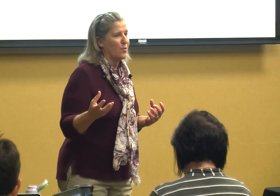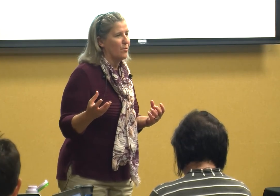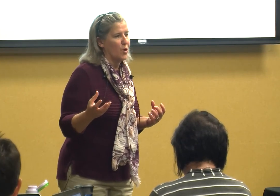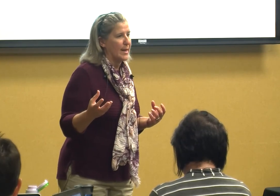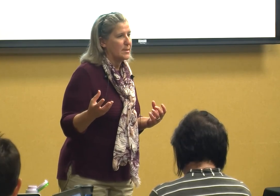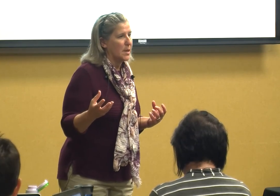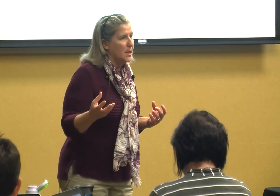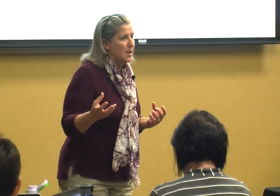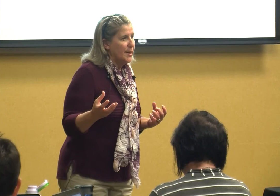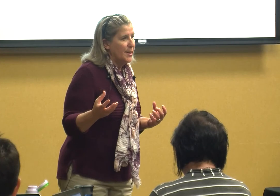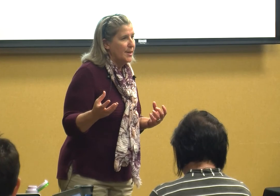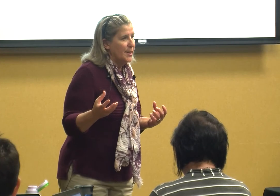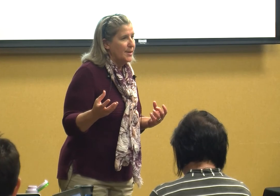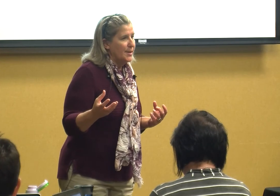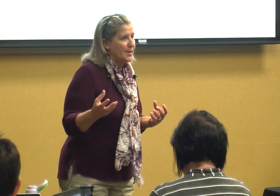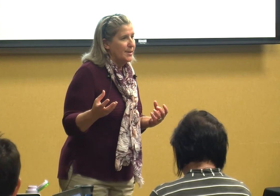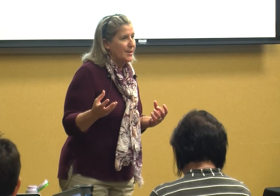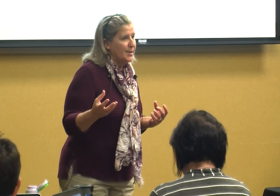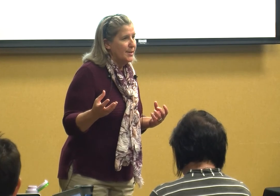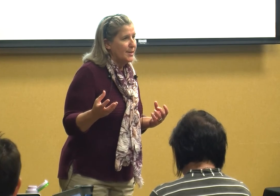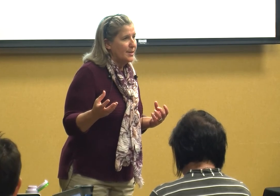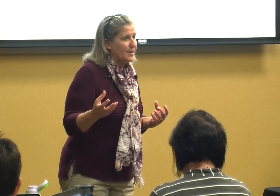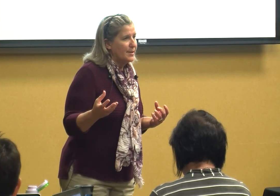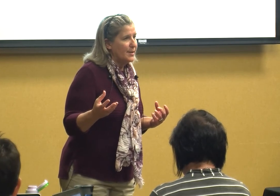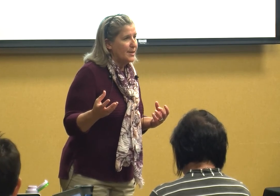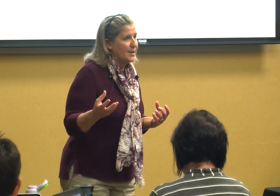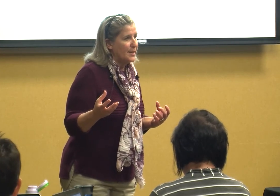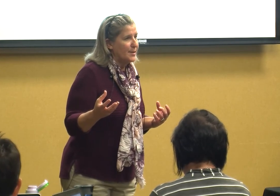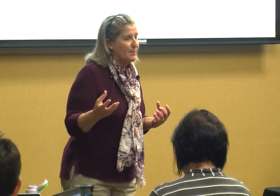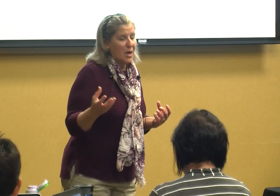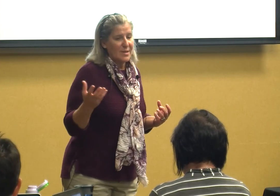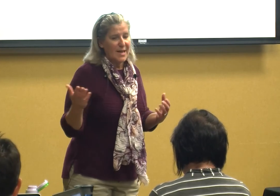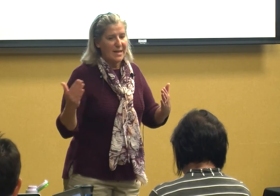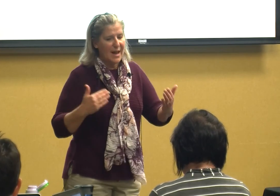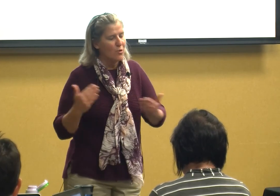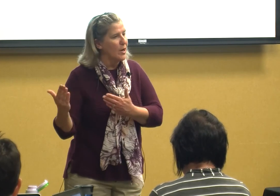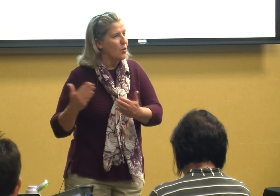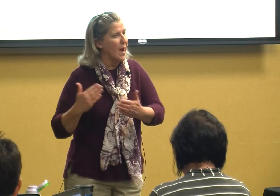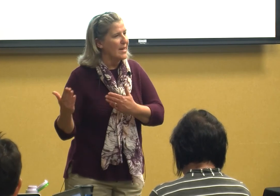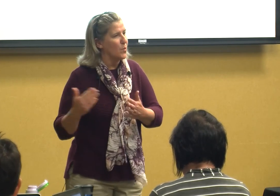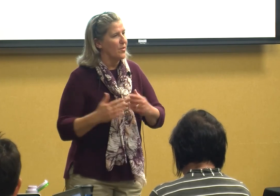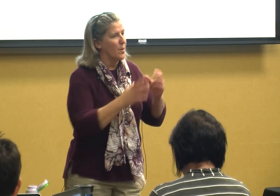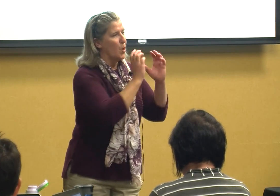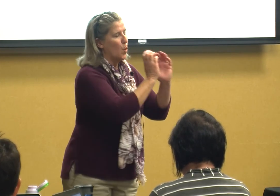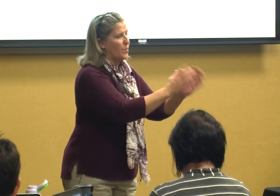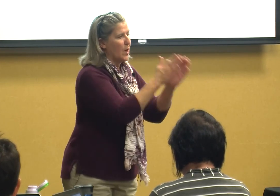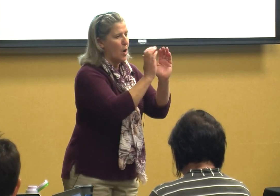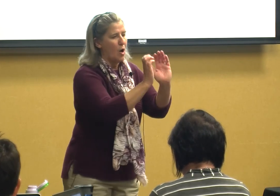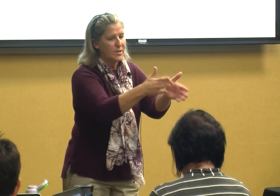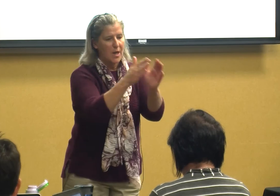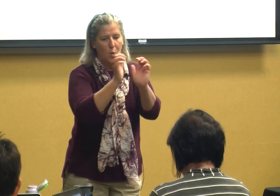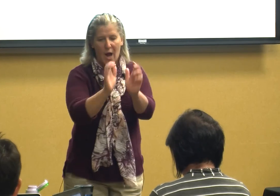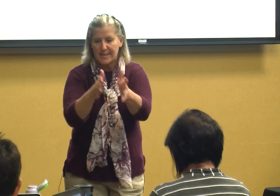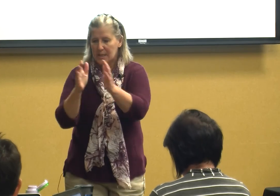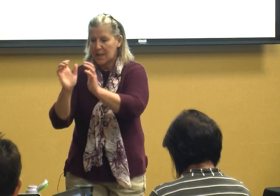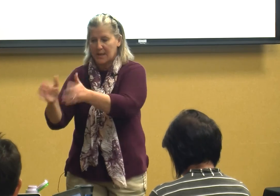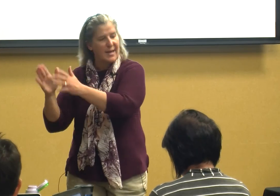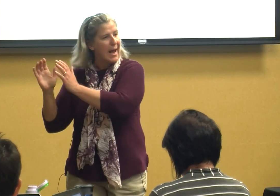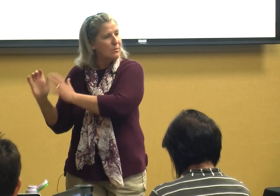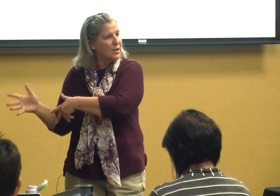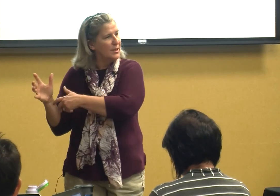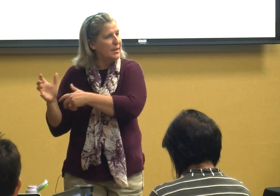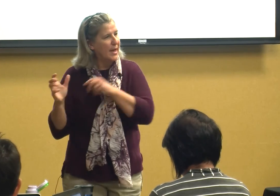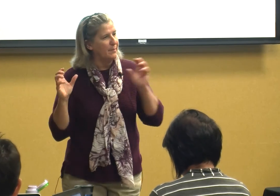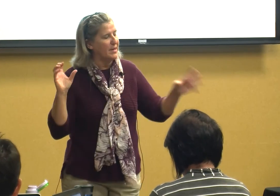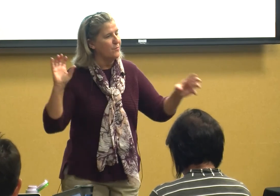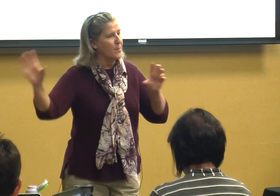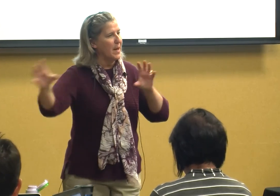because they never interact with them they are also isolated out and different people